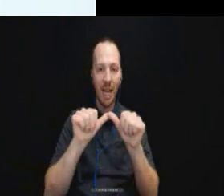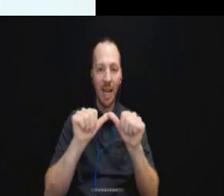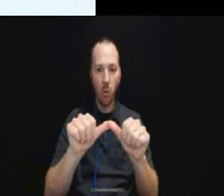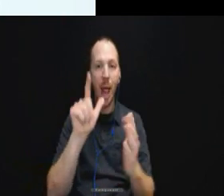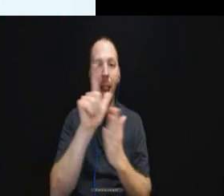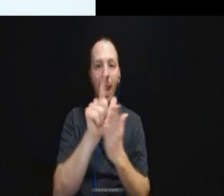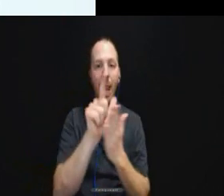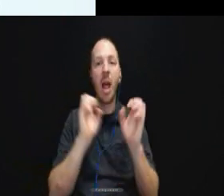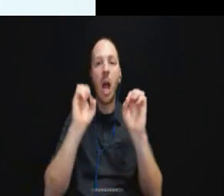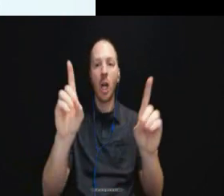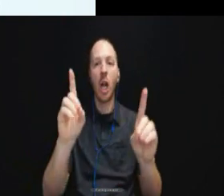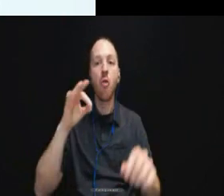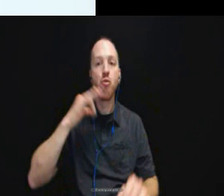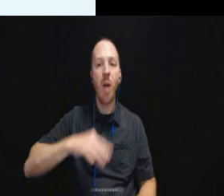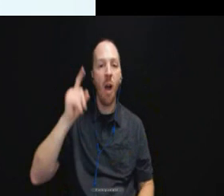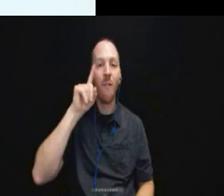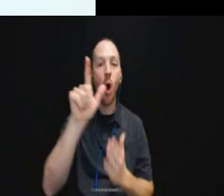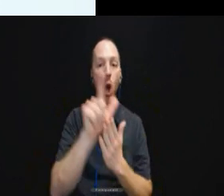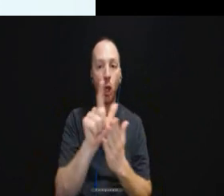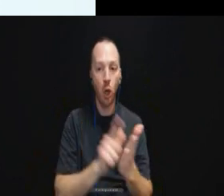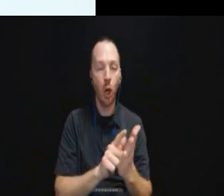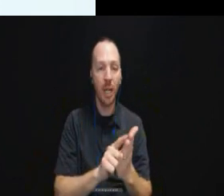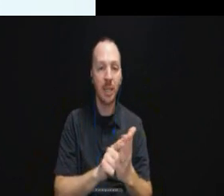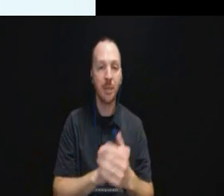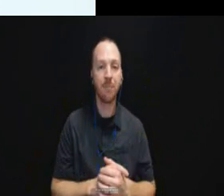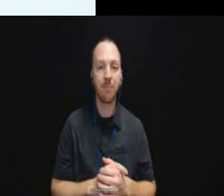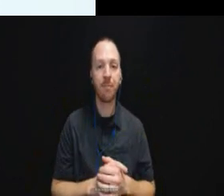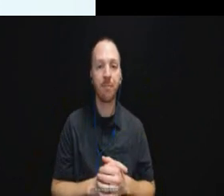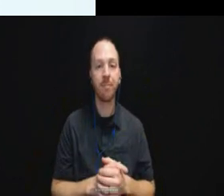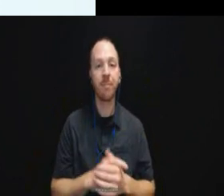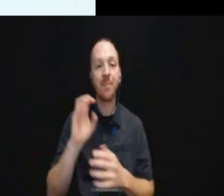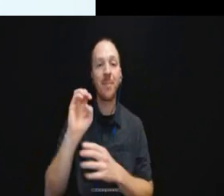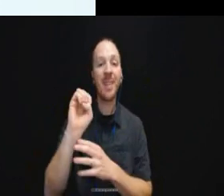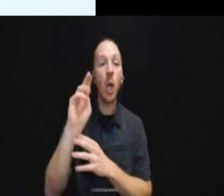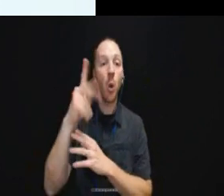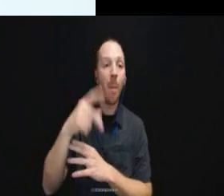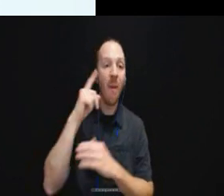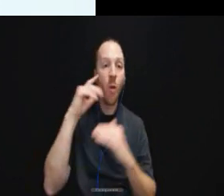Equip for Equality is a CLE provider in Illinois.